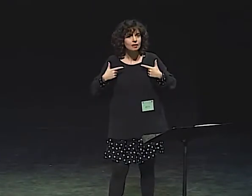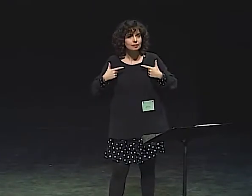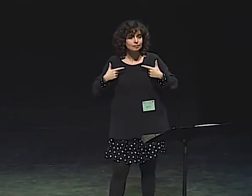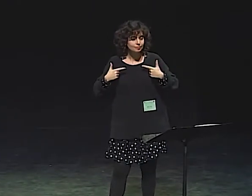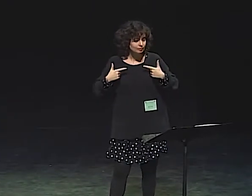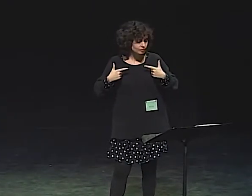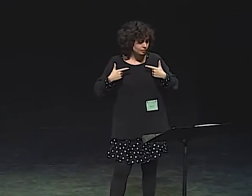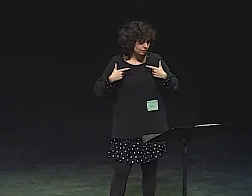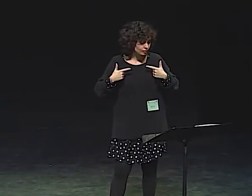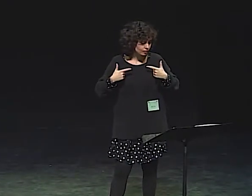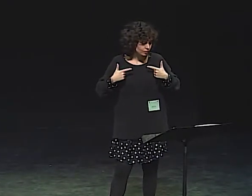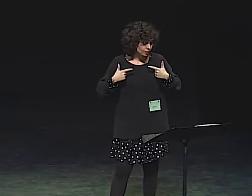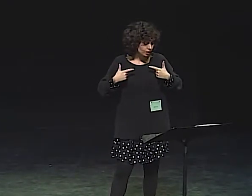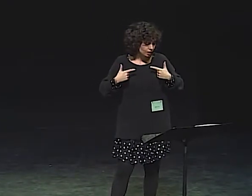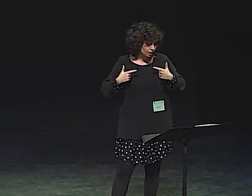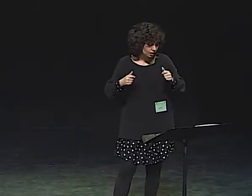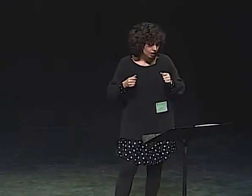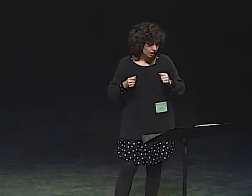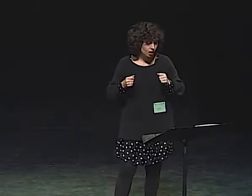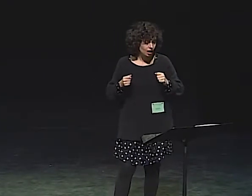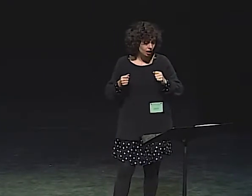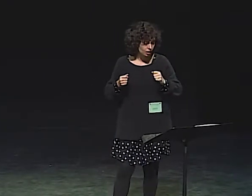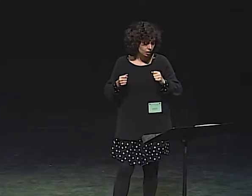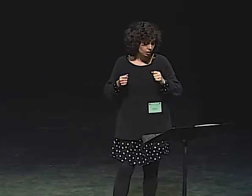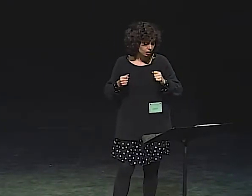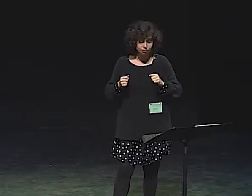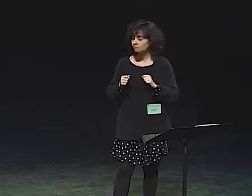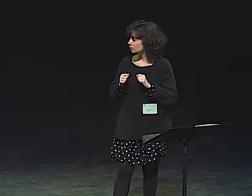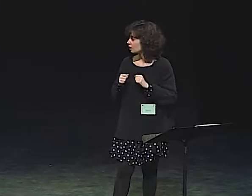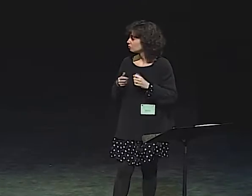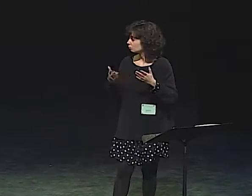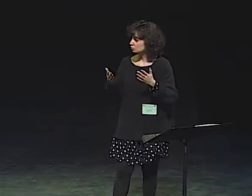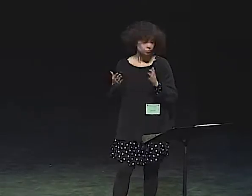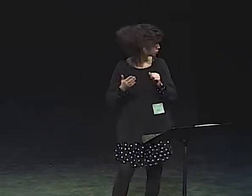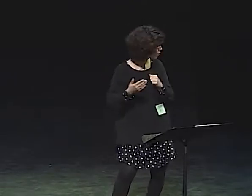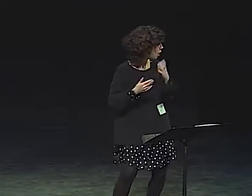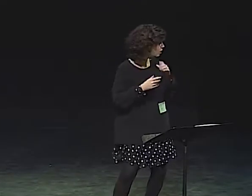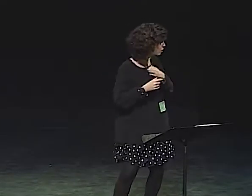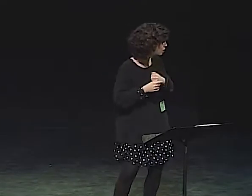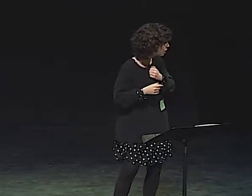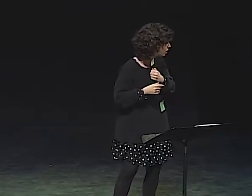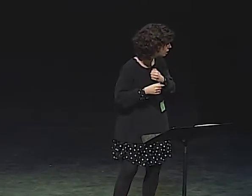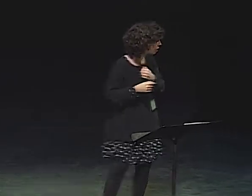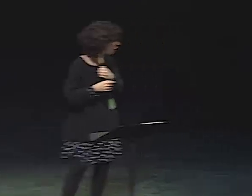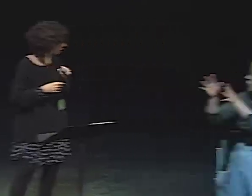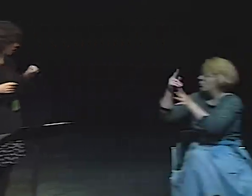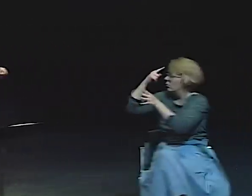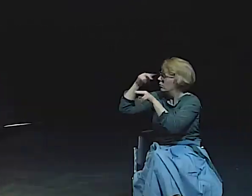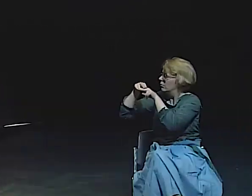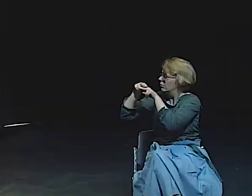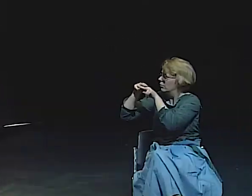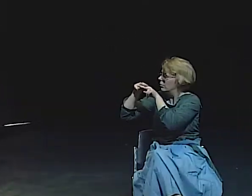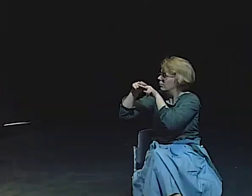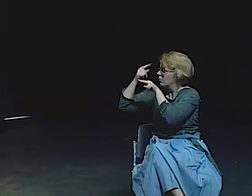THAT SHE GIVES HER HOPE AND ENERGY AND ZEST FOR LIFE.